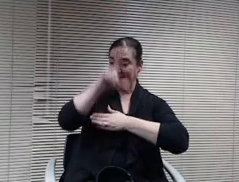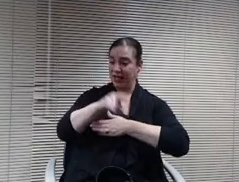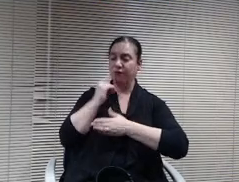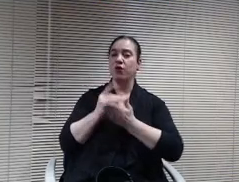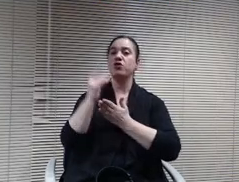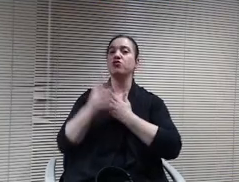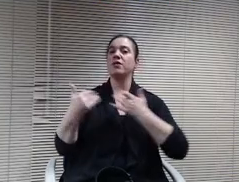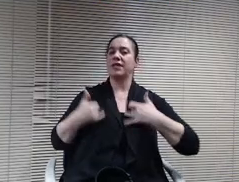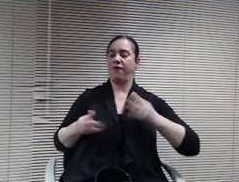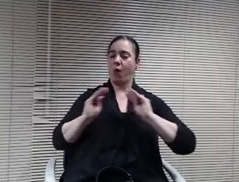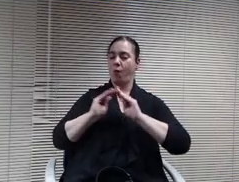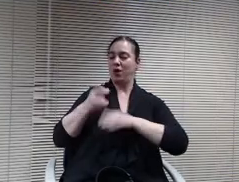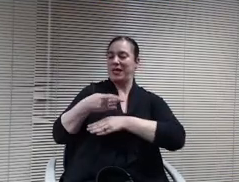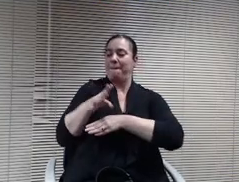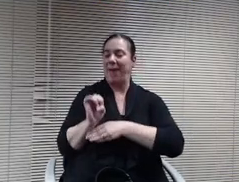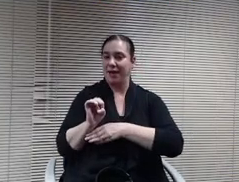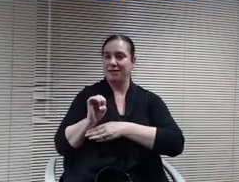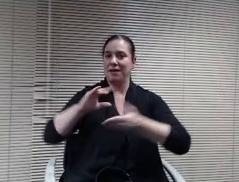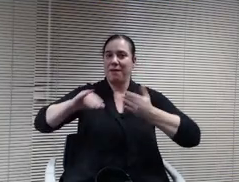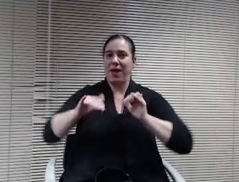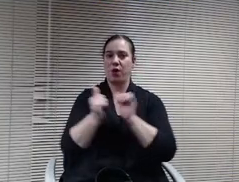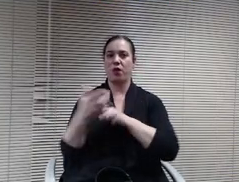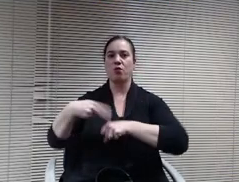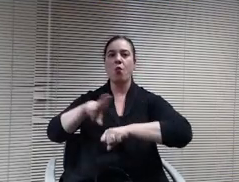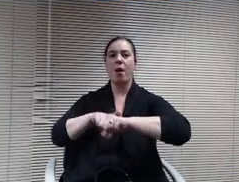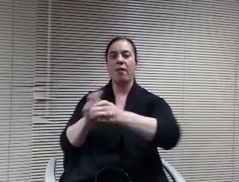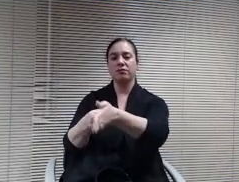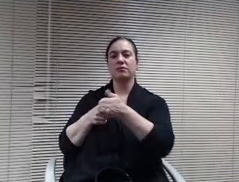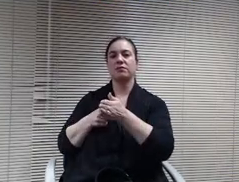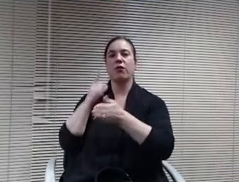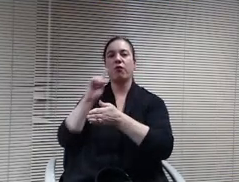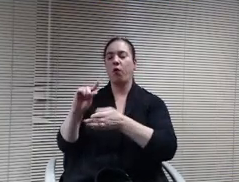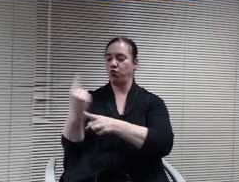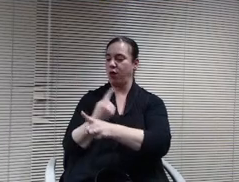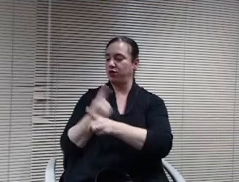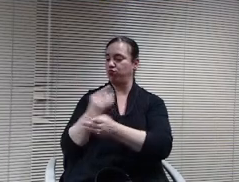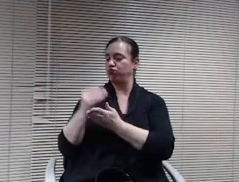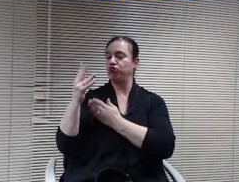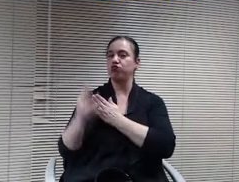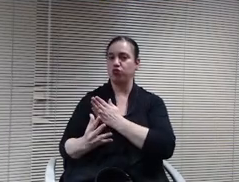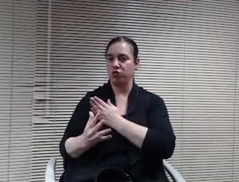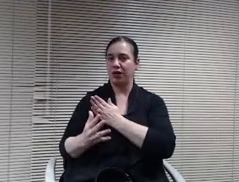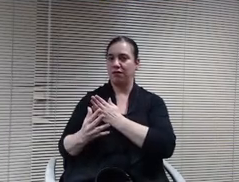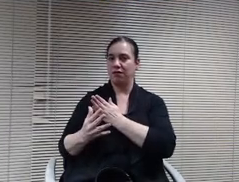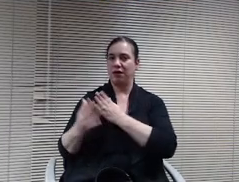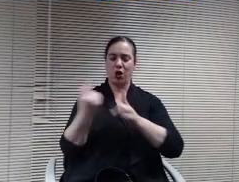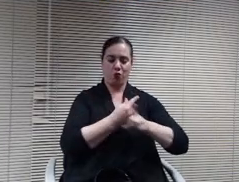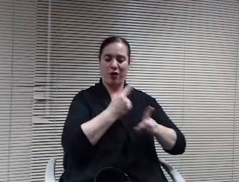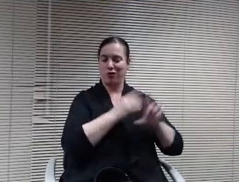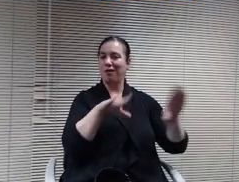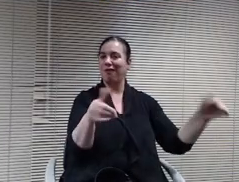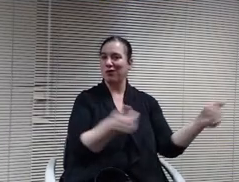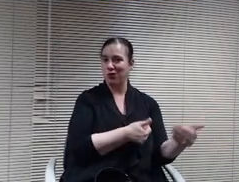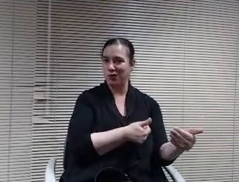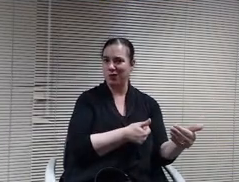these students to have more space than is normally required for for a regular student who's in a traditional classroom. Does